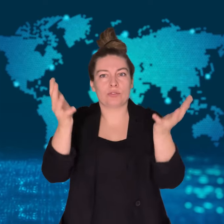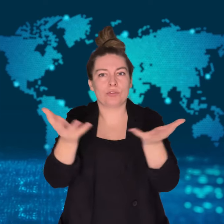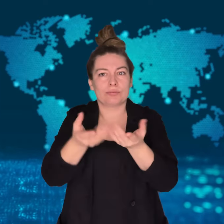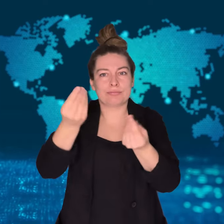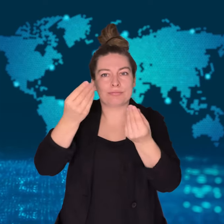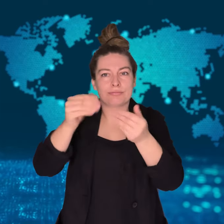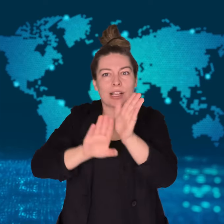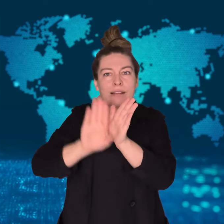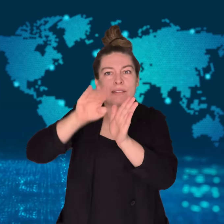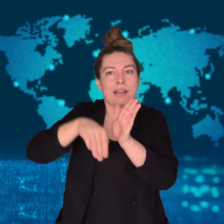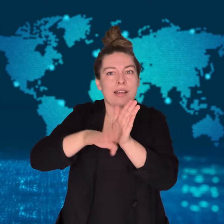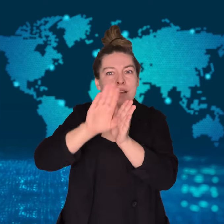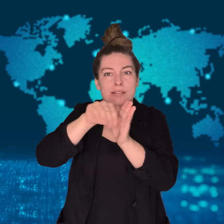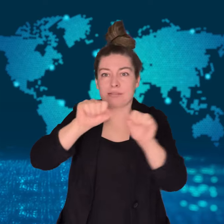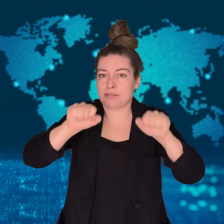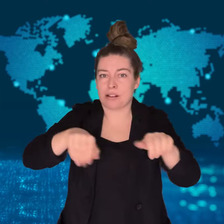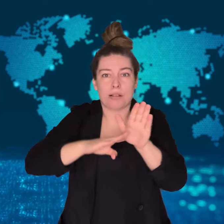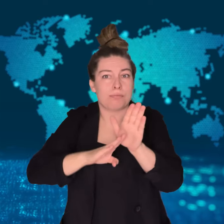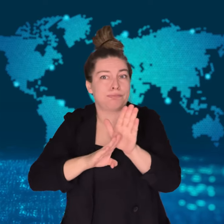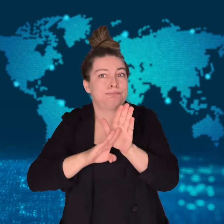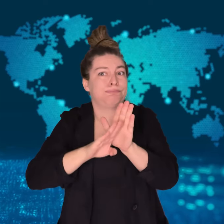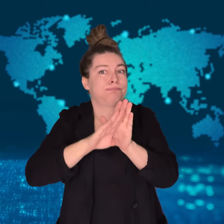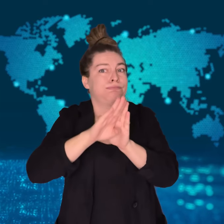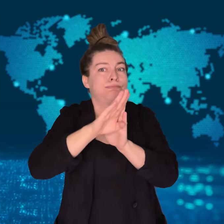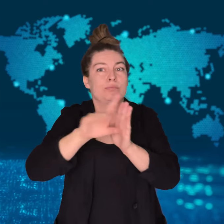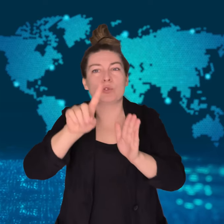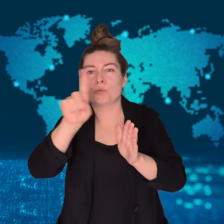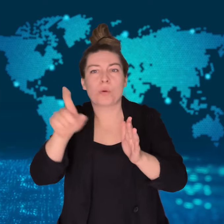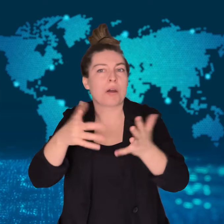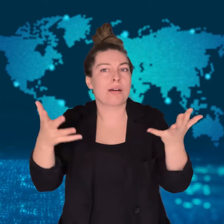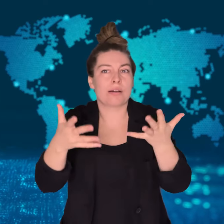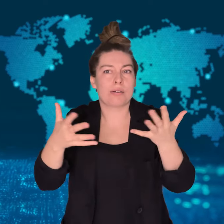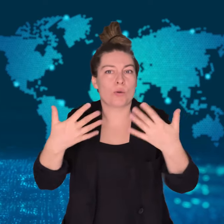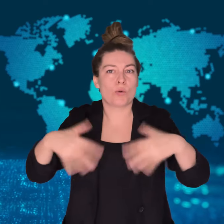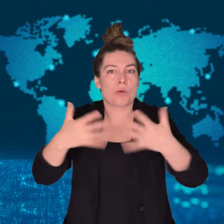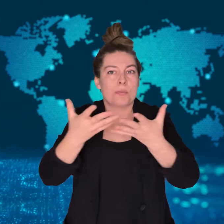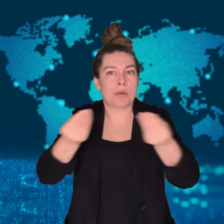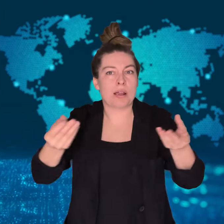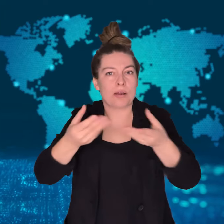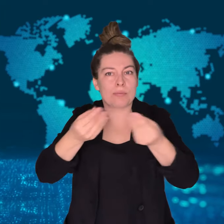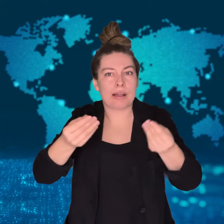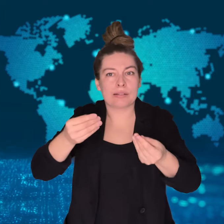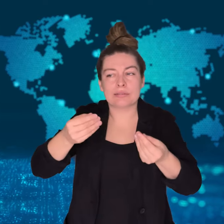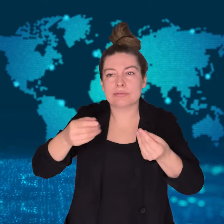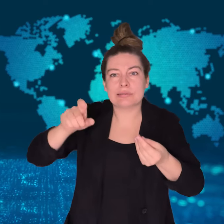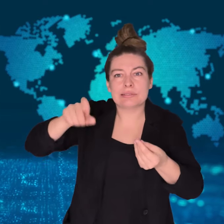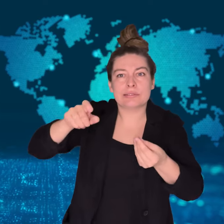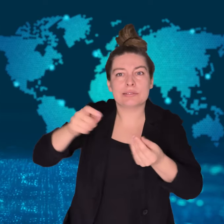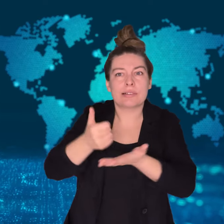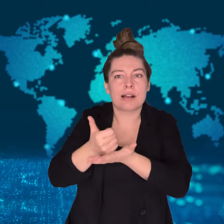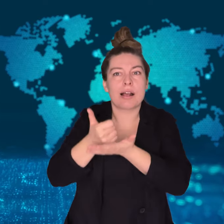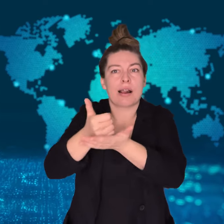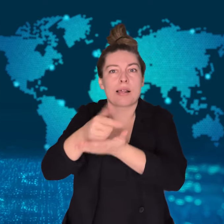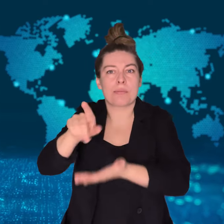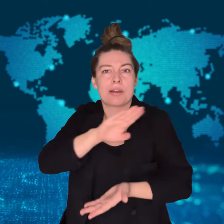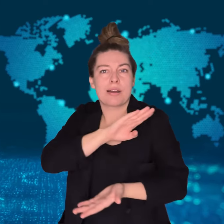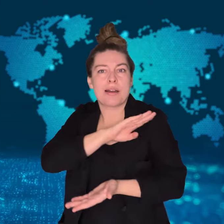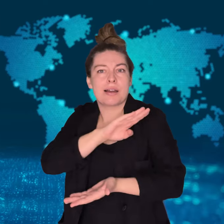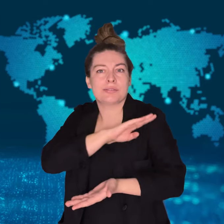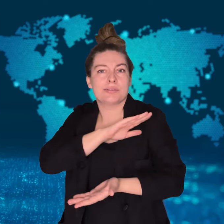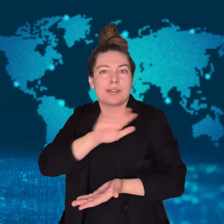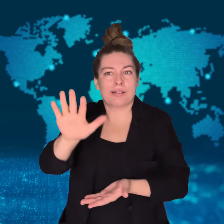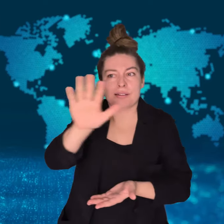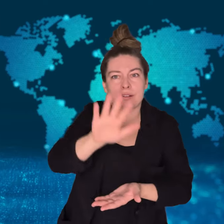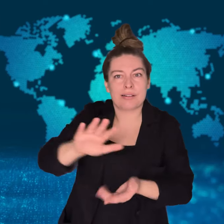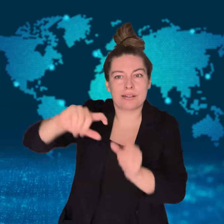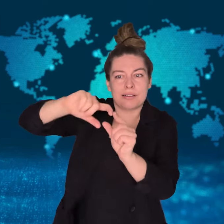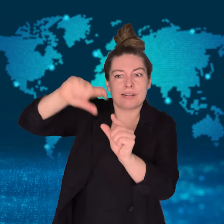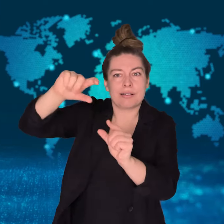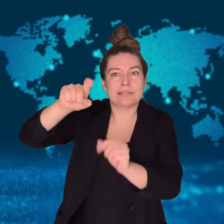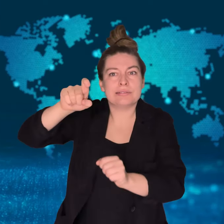This could contribute to an increase in the world's inflation